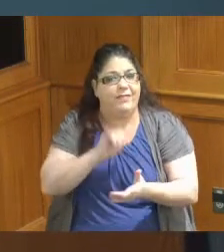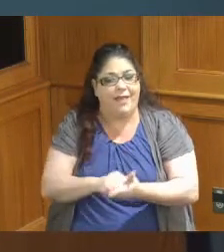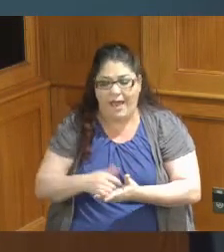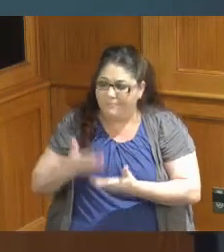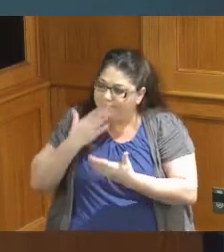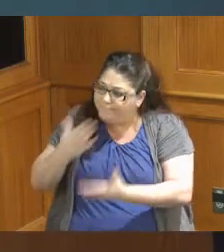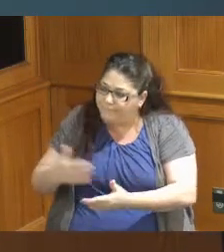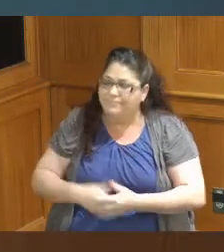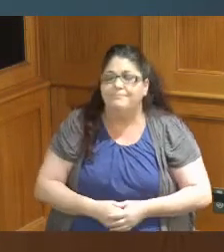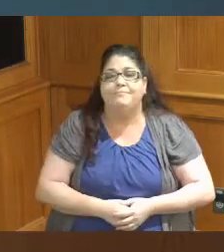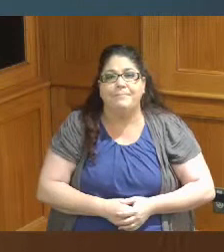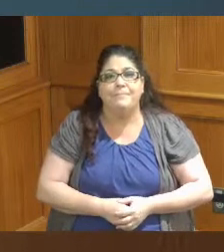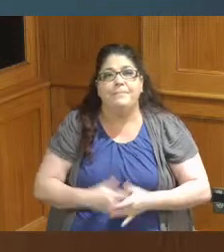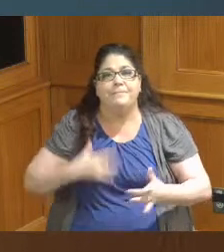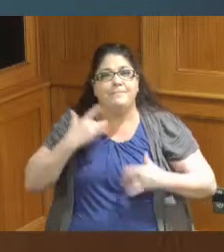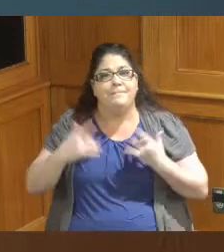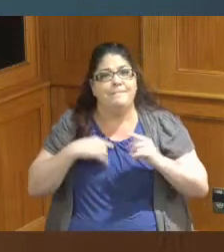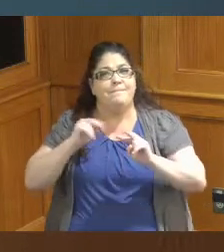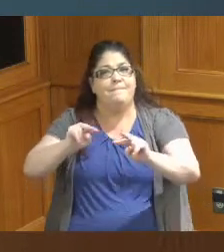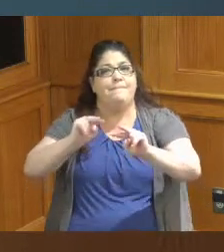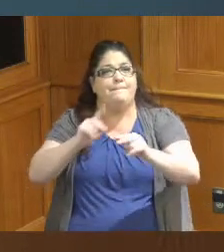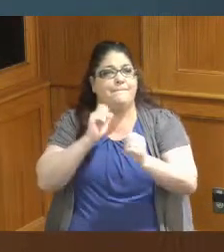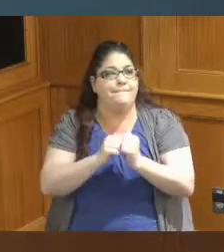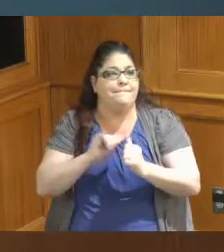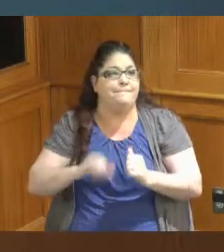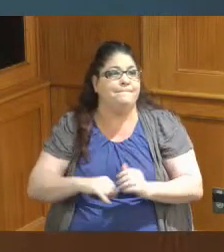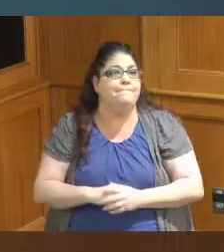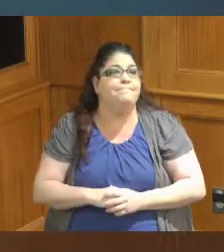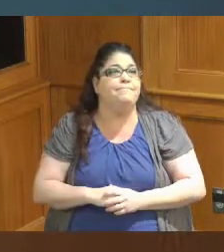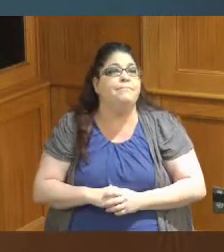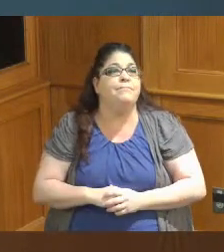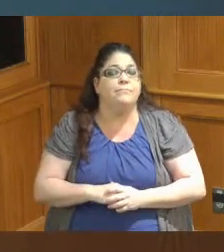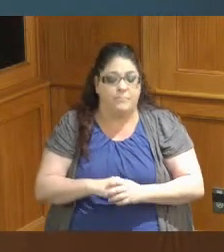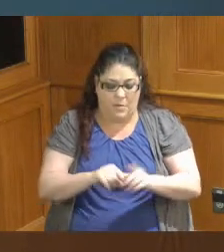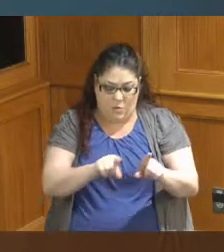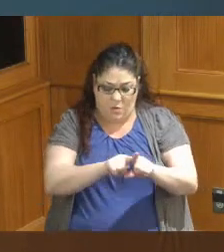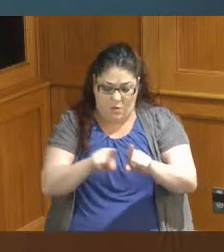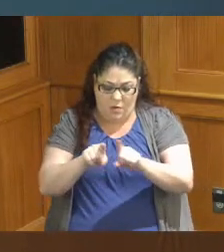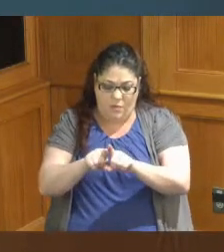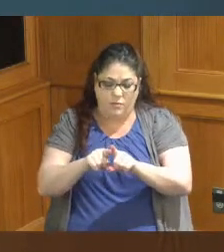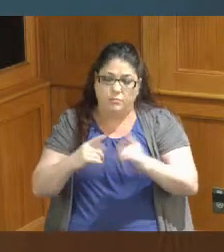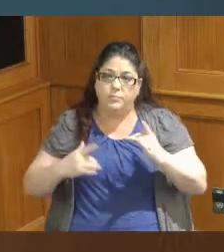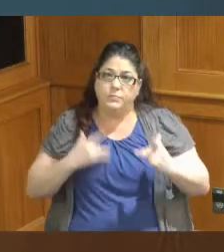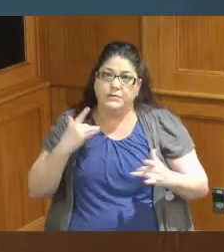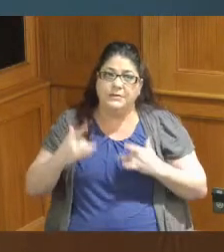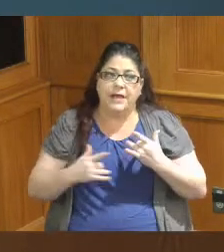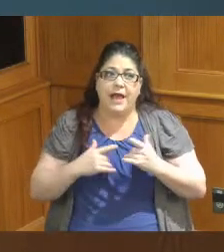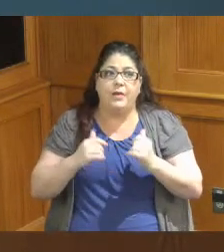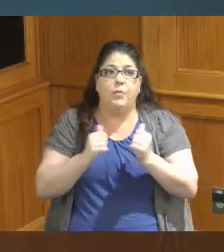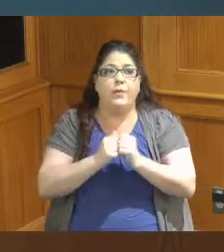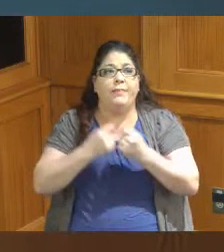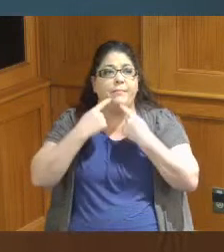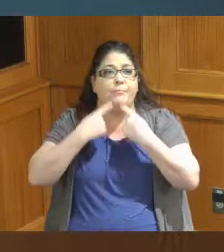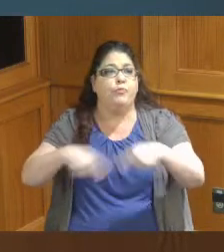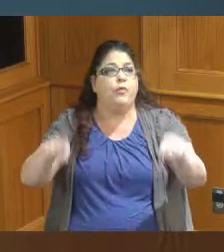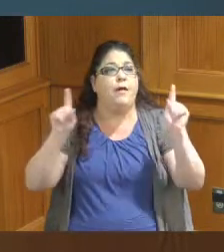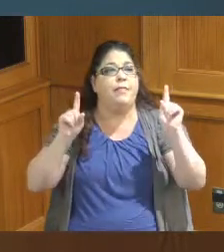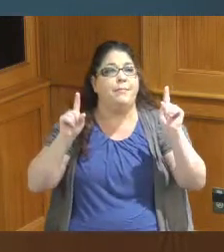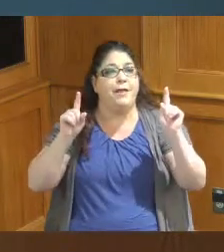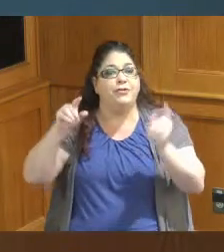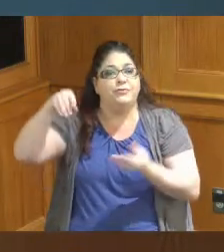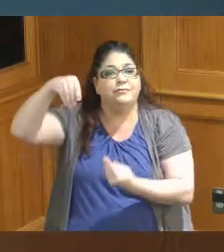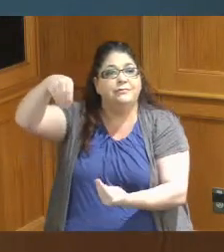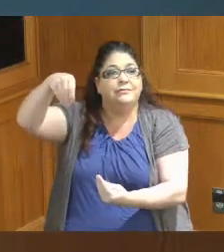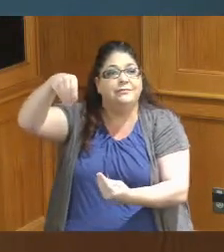about that also was very excited to acknowledge with that Proclamation at that meeting at our